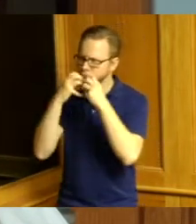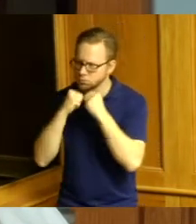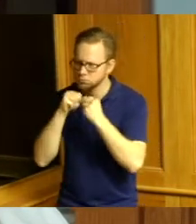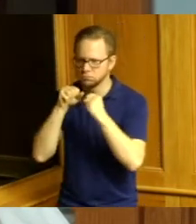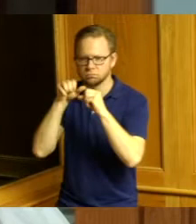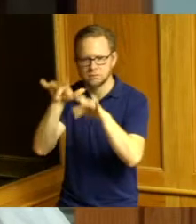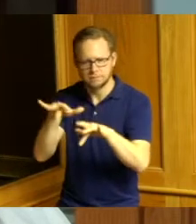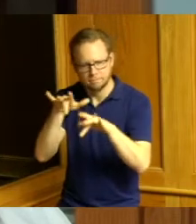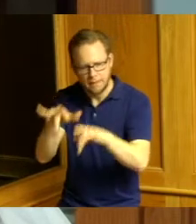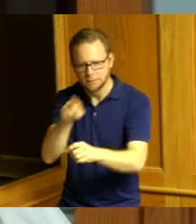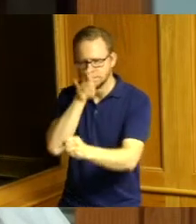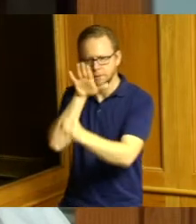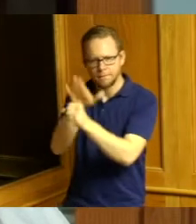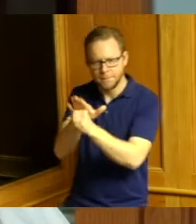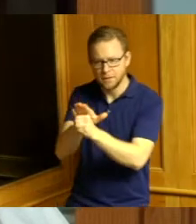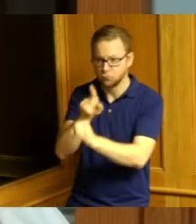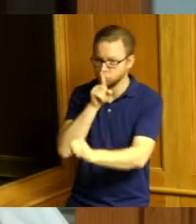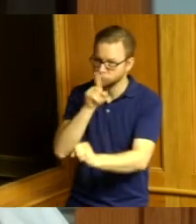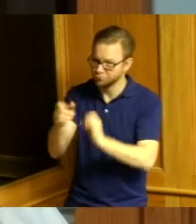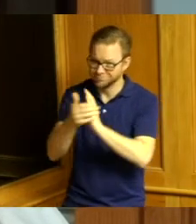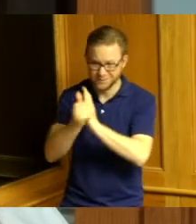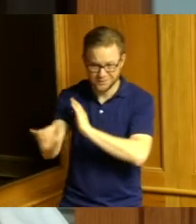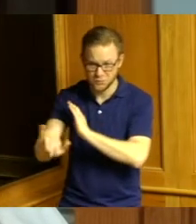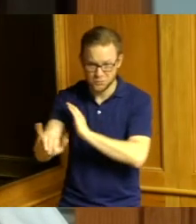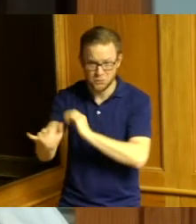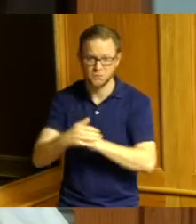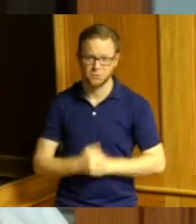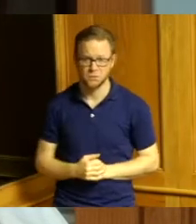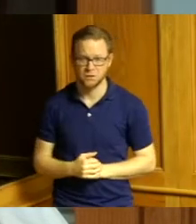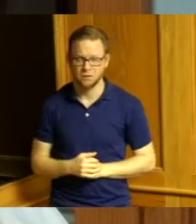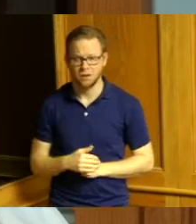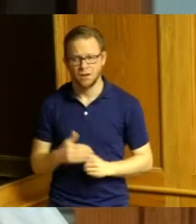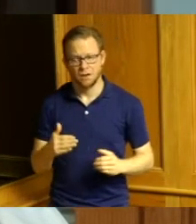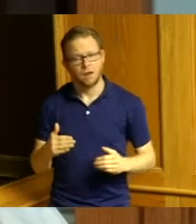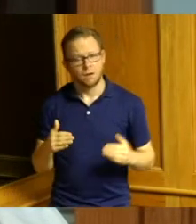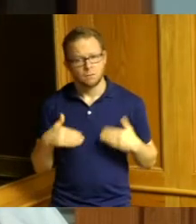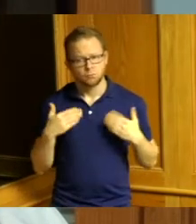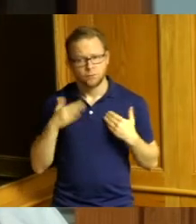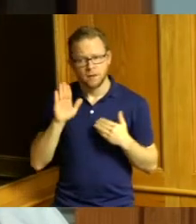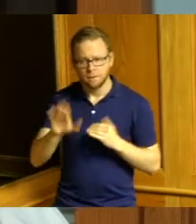and they're talented I appreciate the resilience that they've shown and the incredible work they do